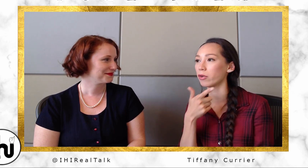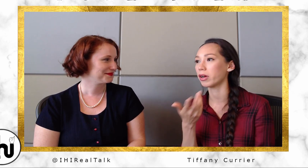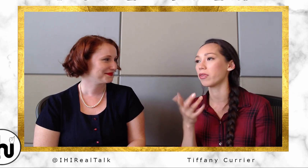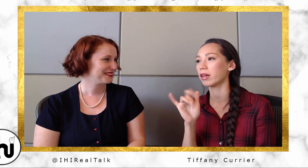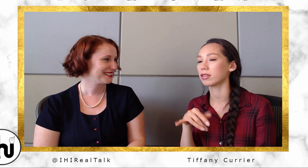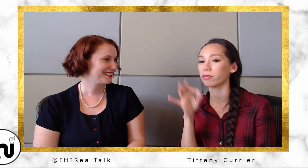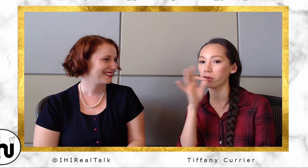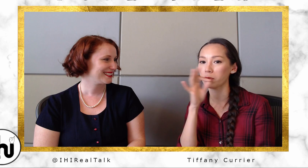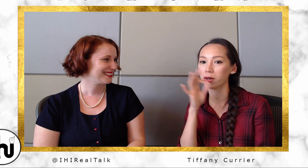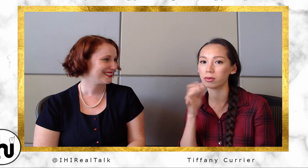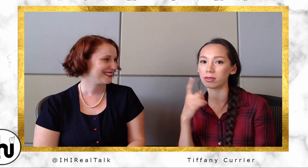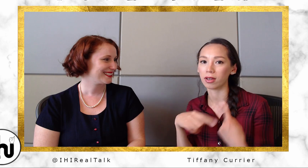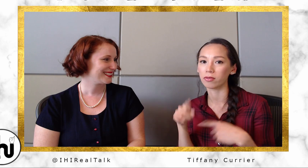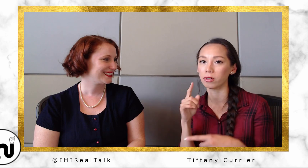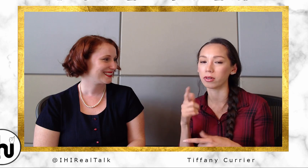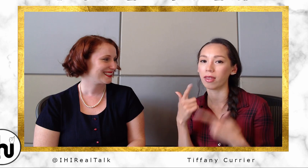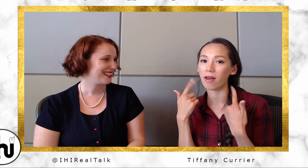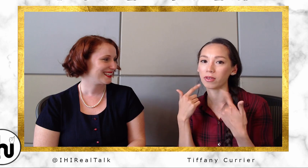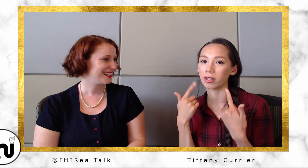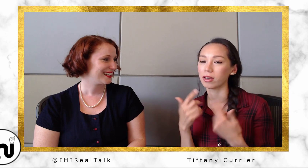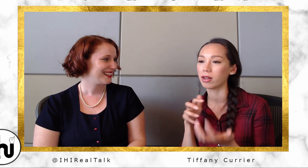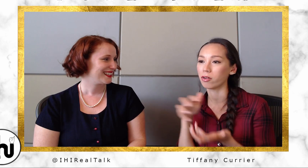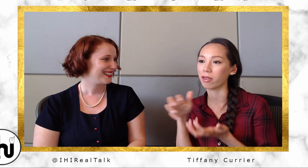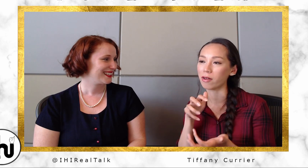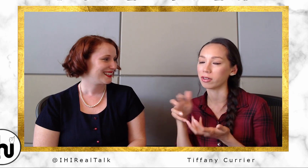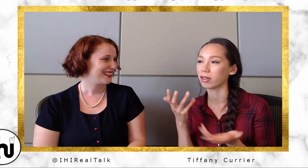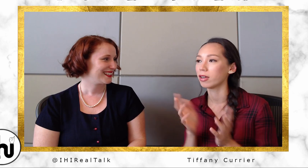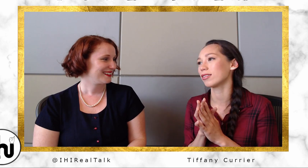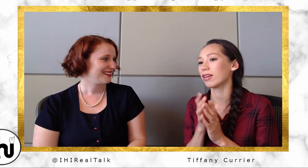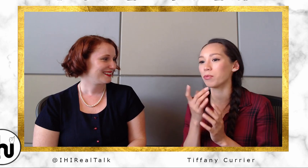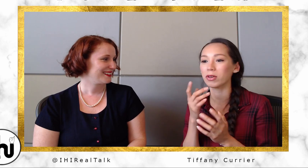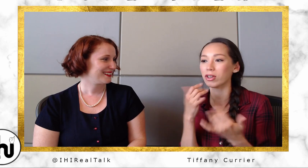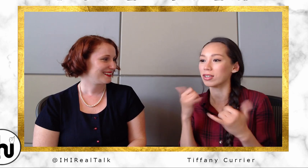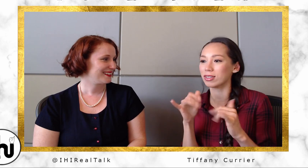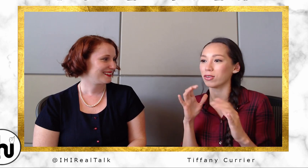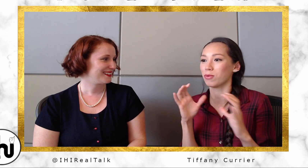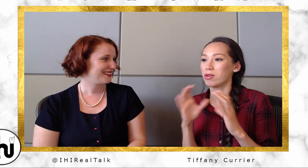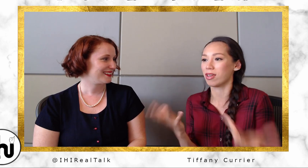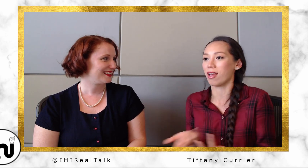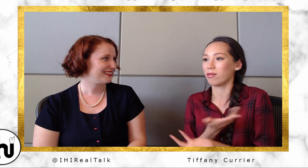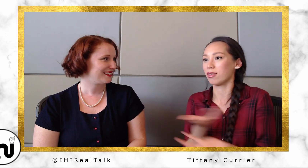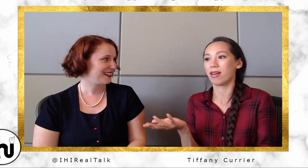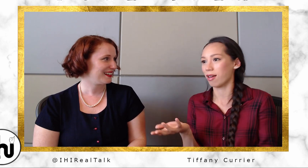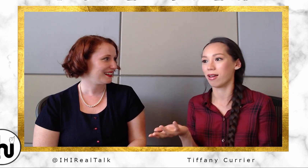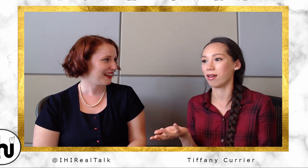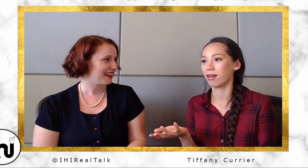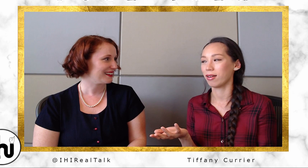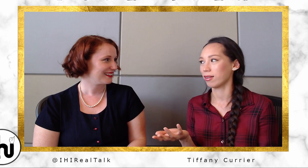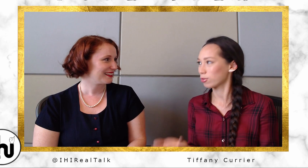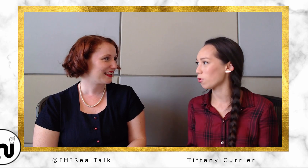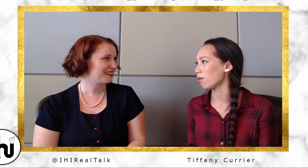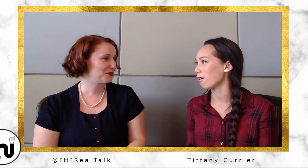Right, that's Filipino sign for laughing or laughing. But you can still communicate. It's like... Desirée: Yeah! Tiffany: It's so cool!